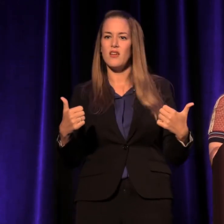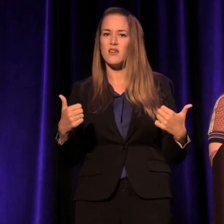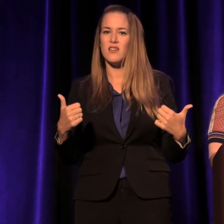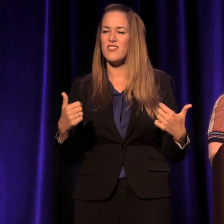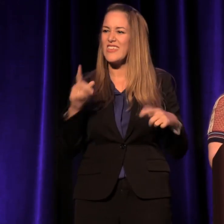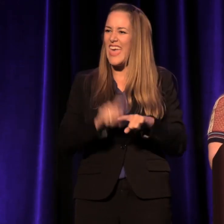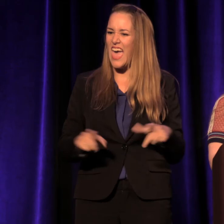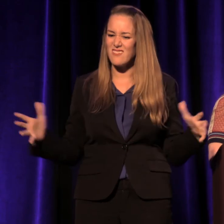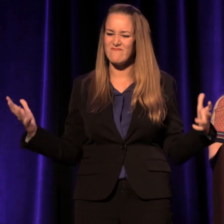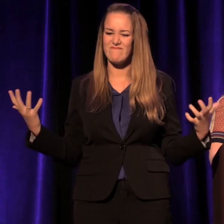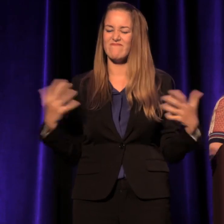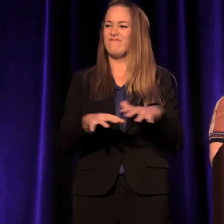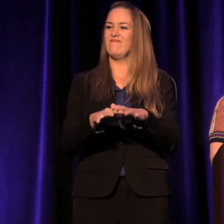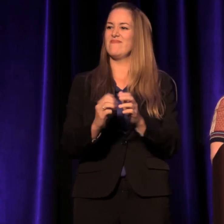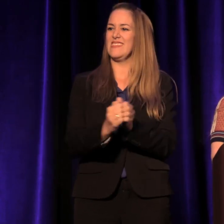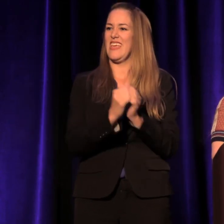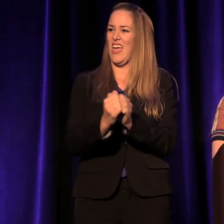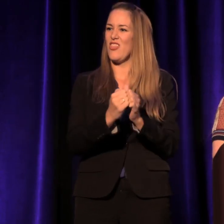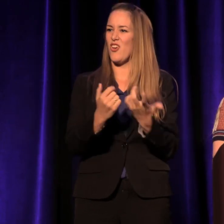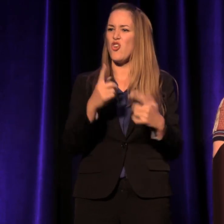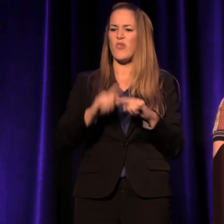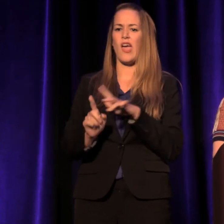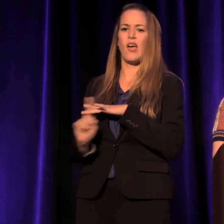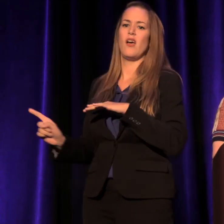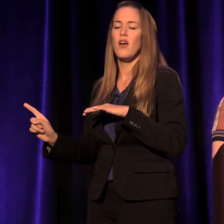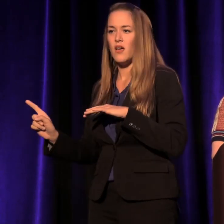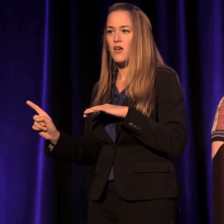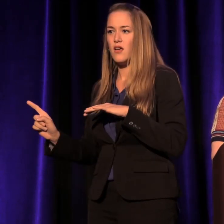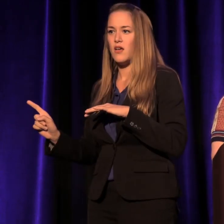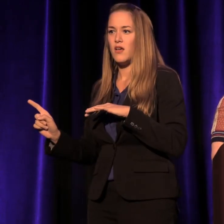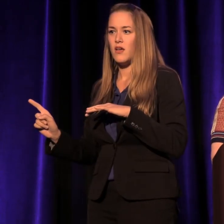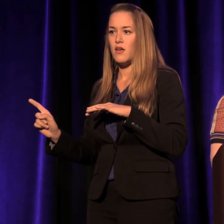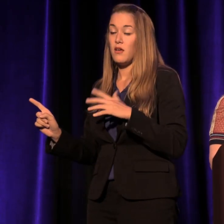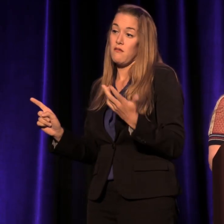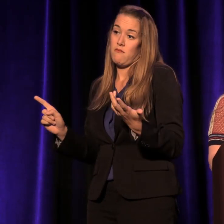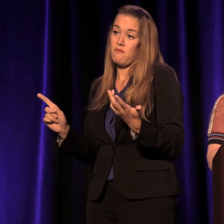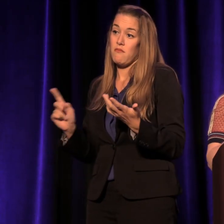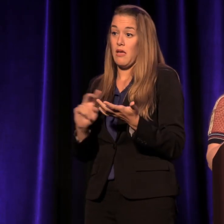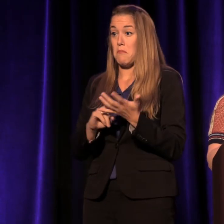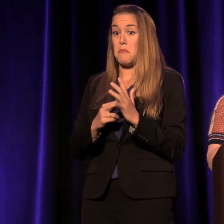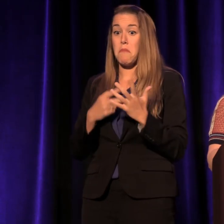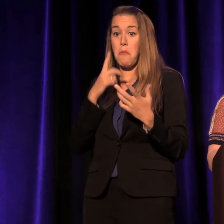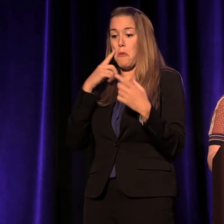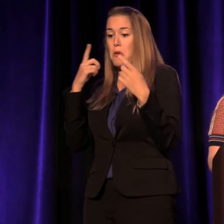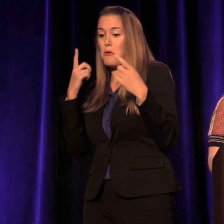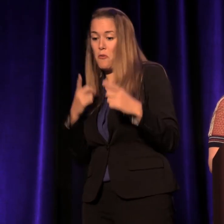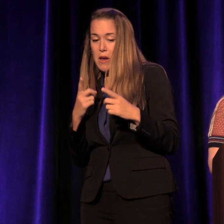No way to get out of the room unless you agree to be together for a little while.